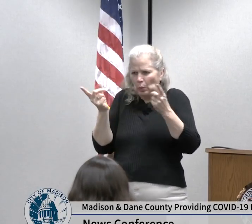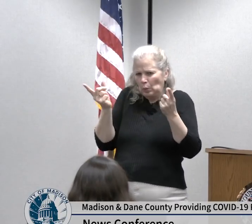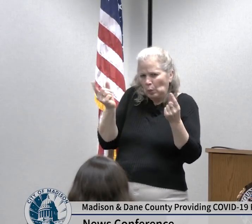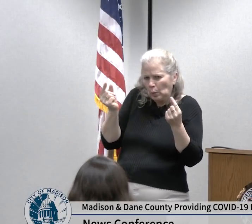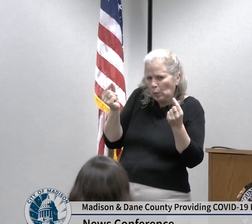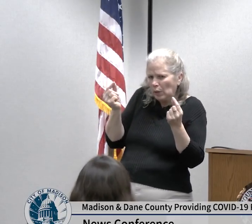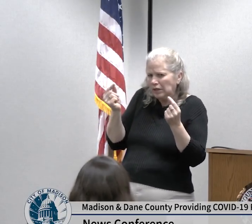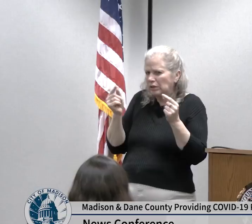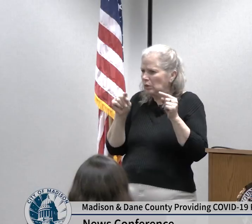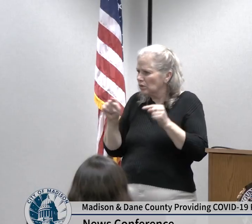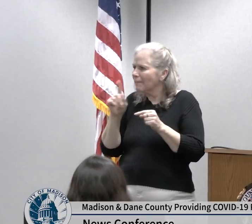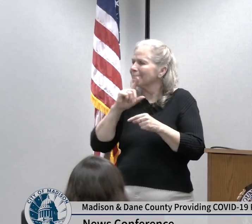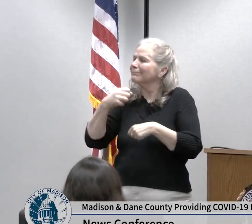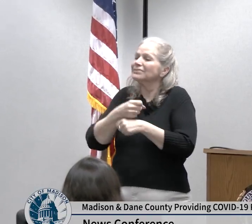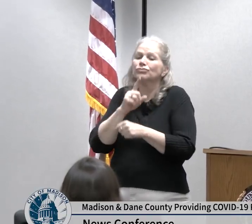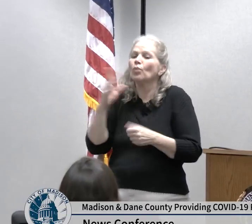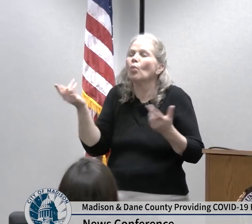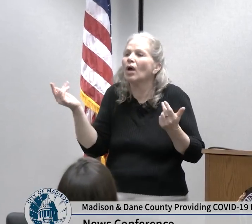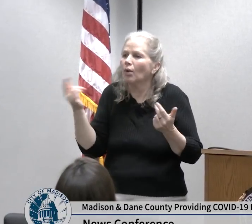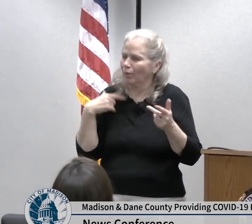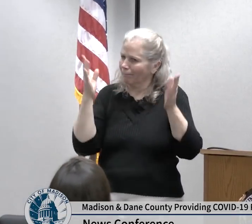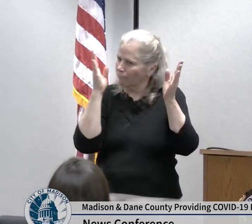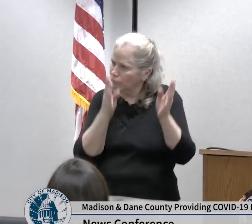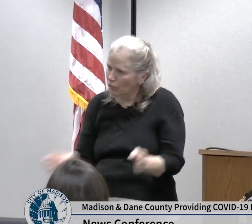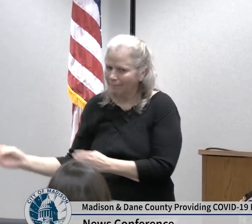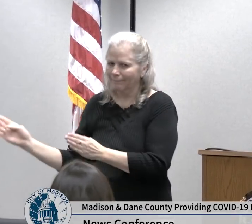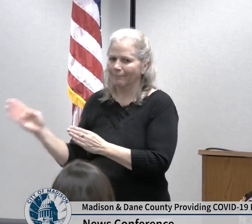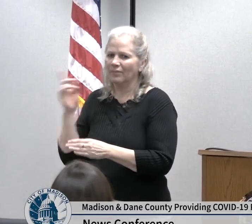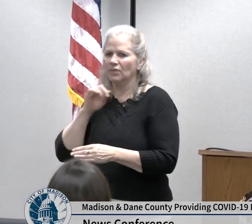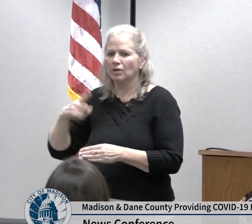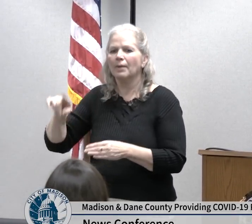prepared key community partners have been working in very close coordination